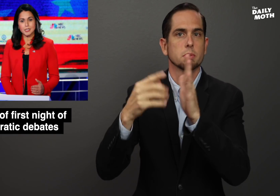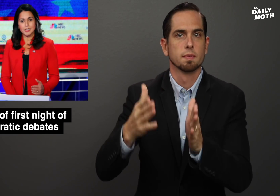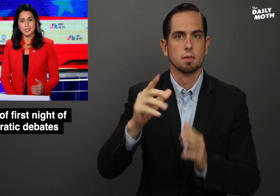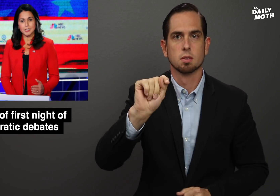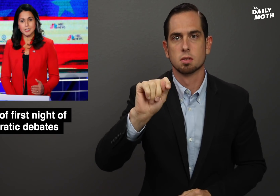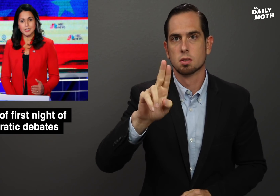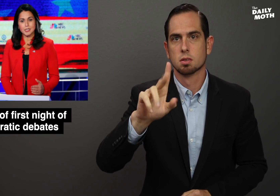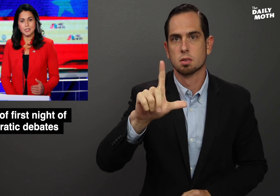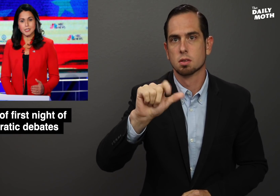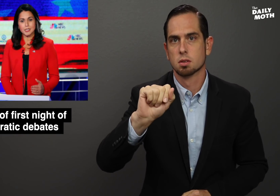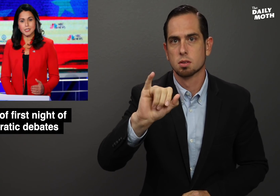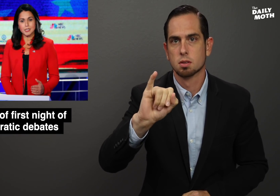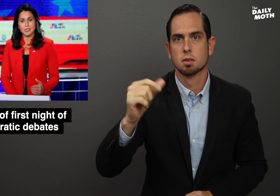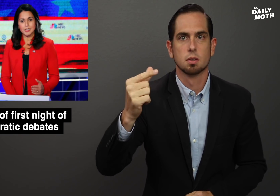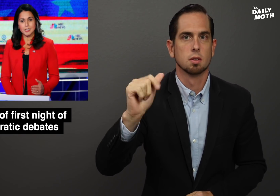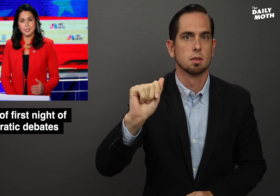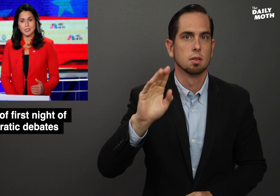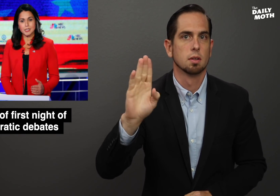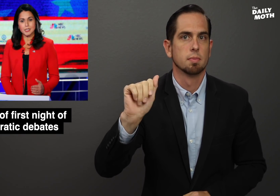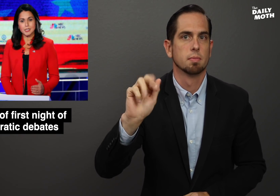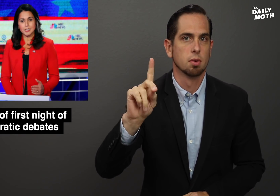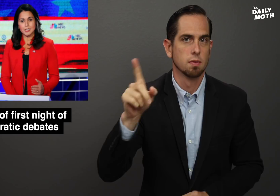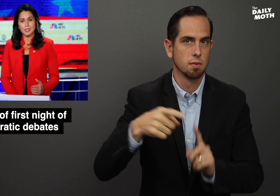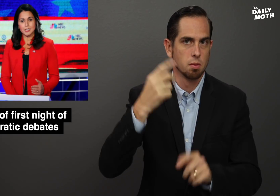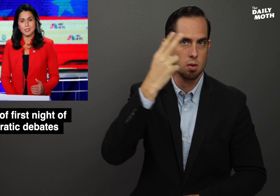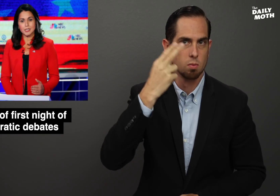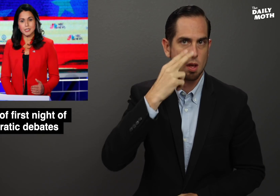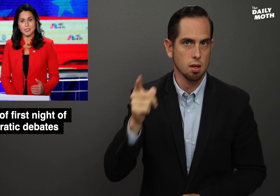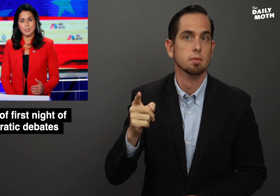Rep. Tulsi Gabbard (Hawaii).